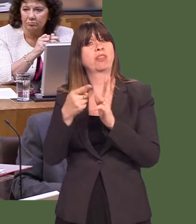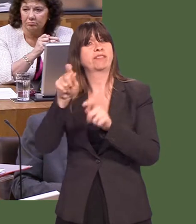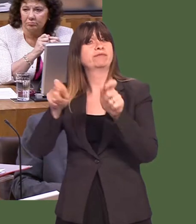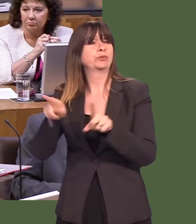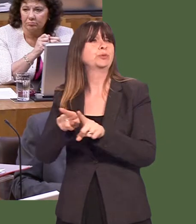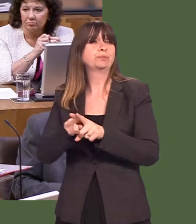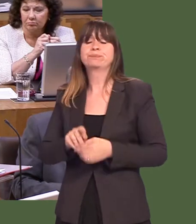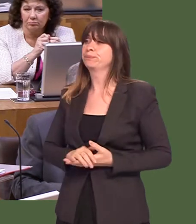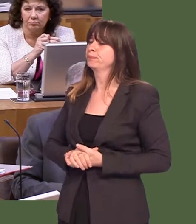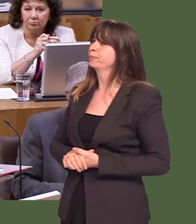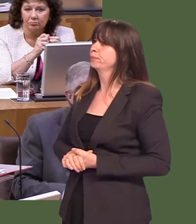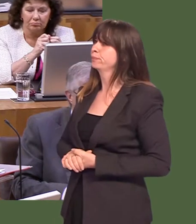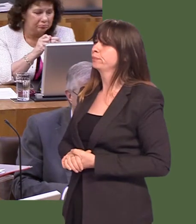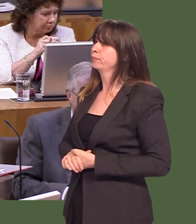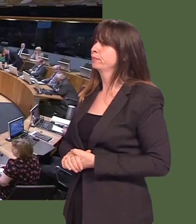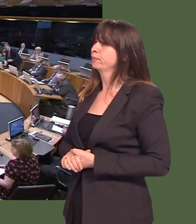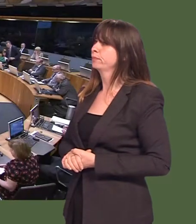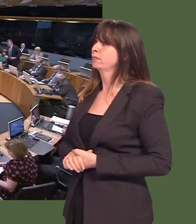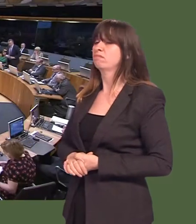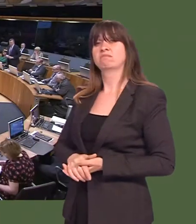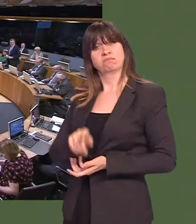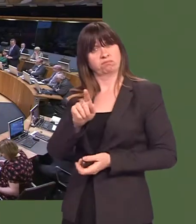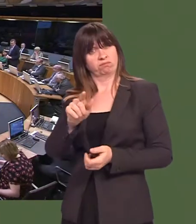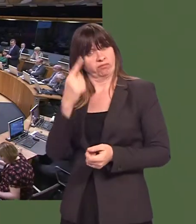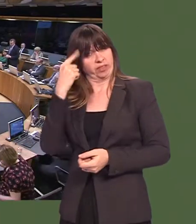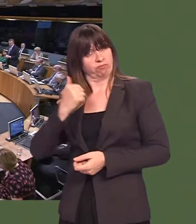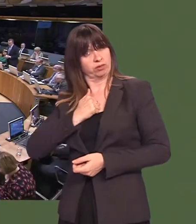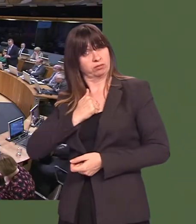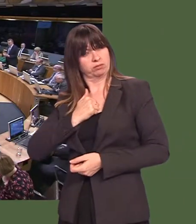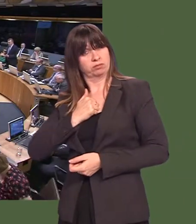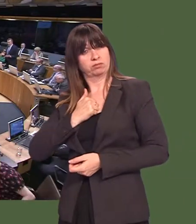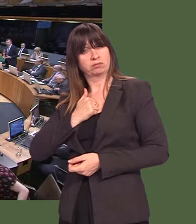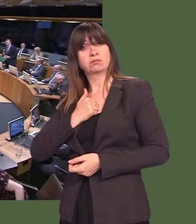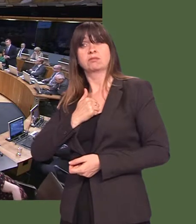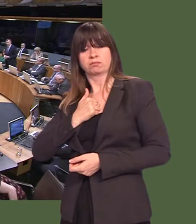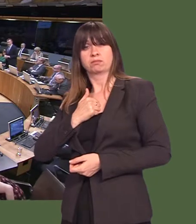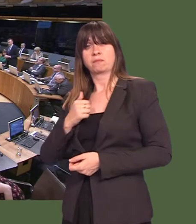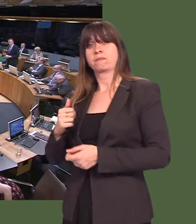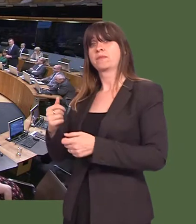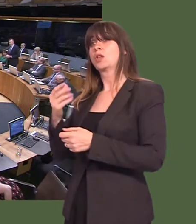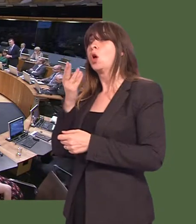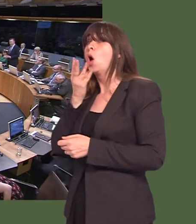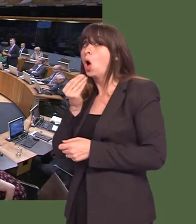Adam Price: Would the First Minister agree that the third party that owes the biggest